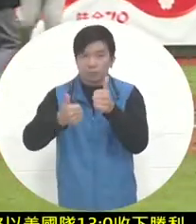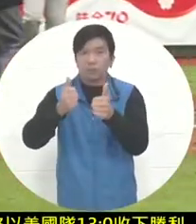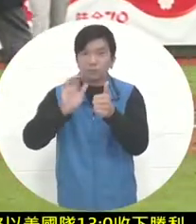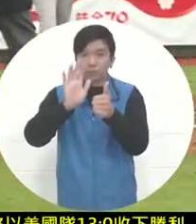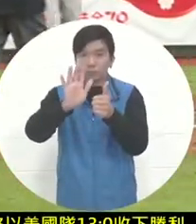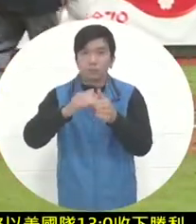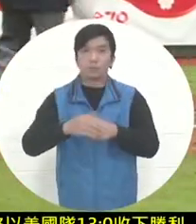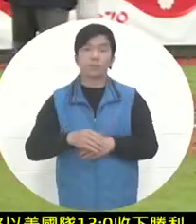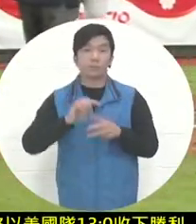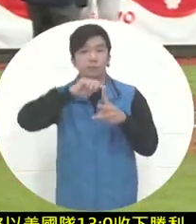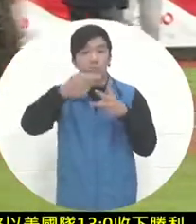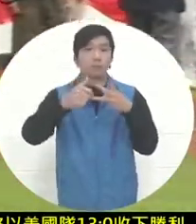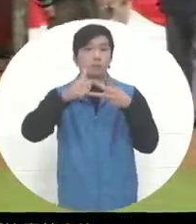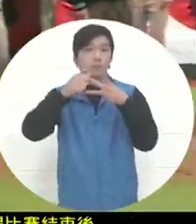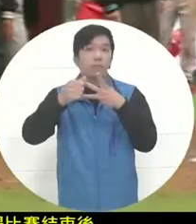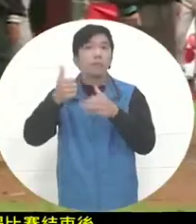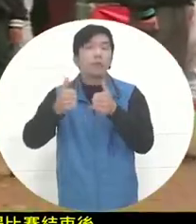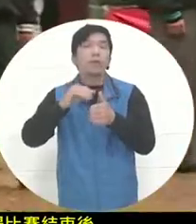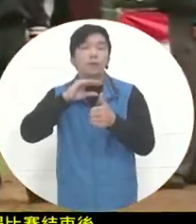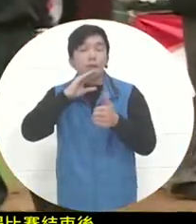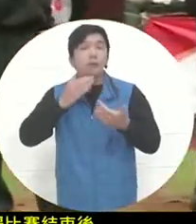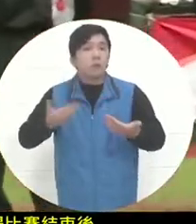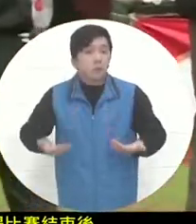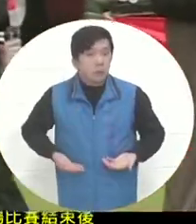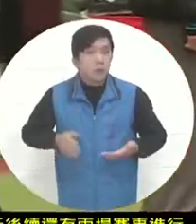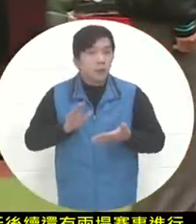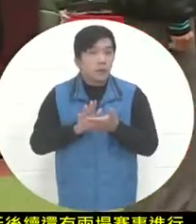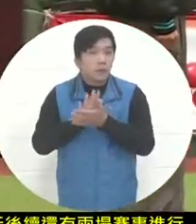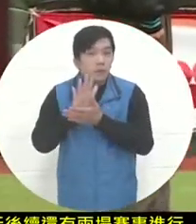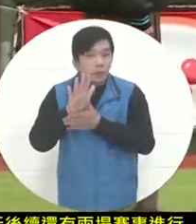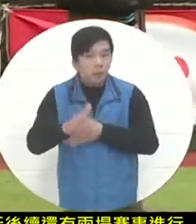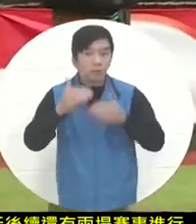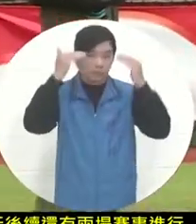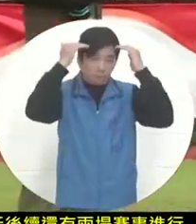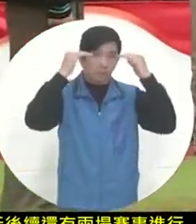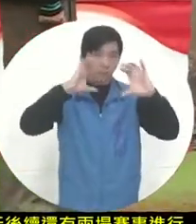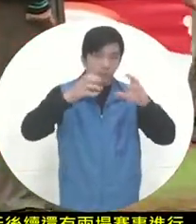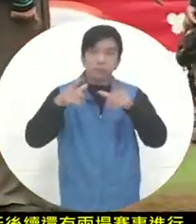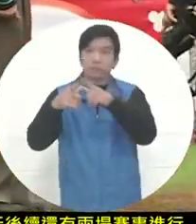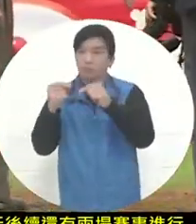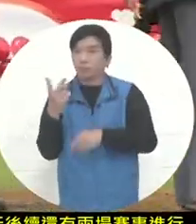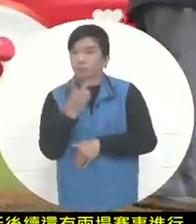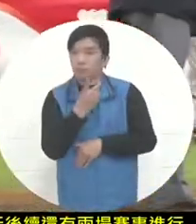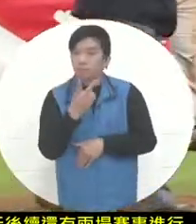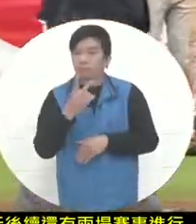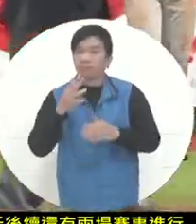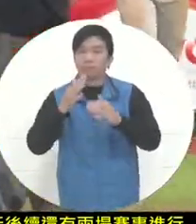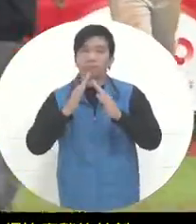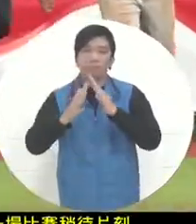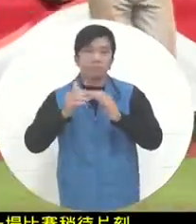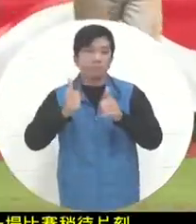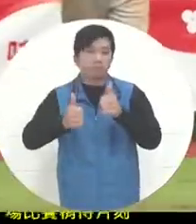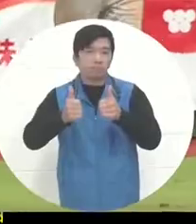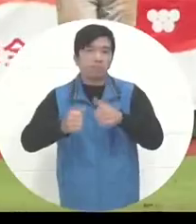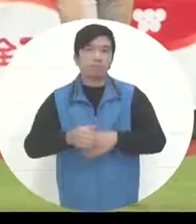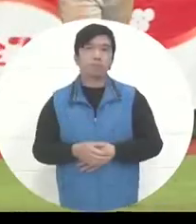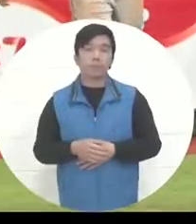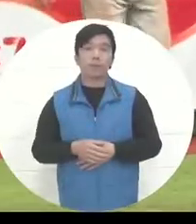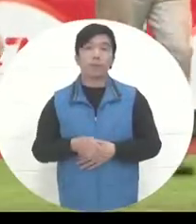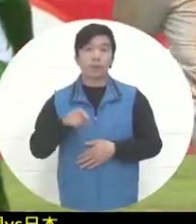The next game will be a match between two Asian teams, the Korean team and the Japanese team, in a while . The broadcast service work for this game